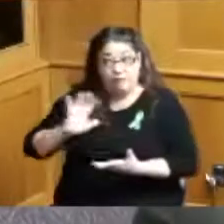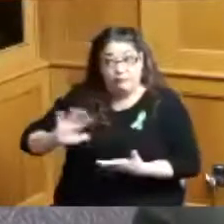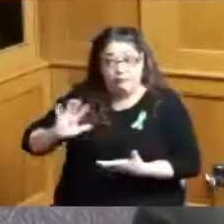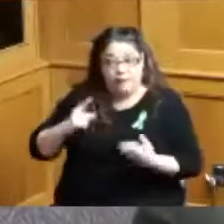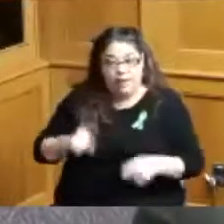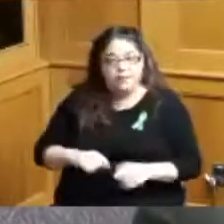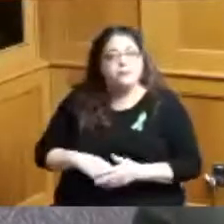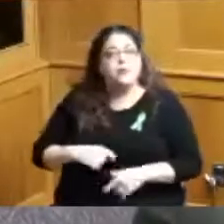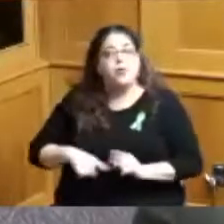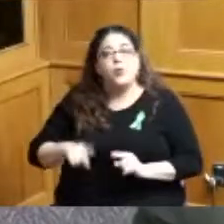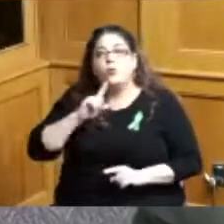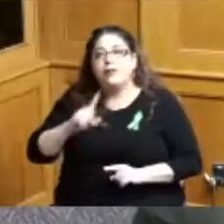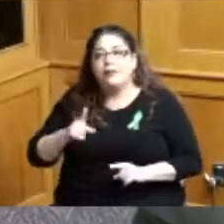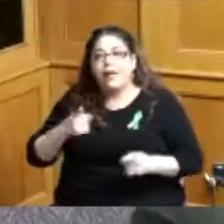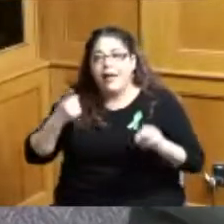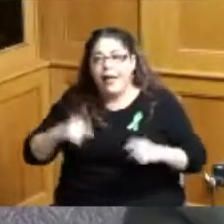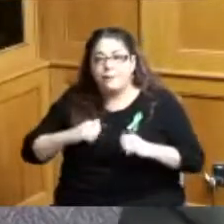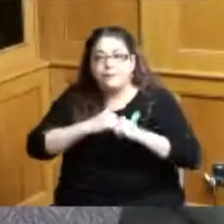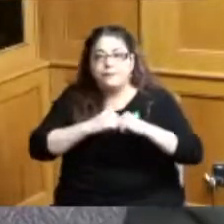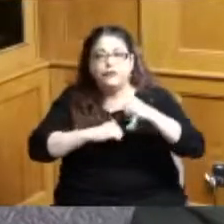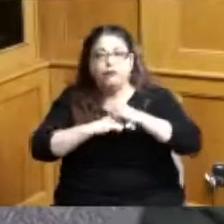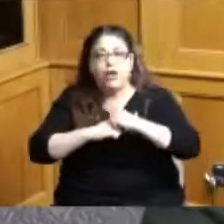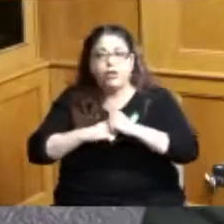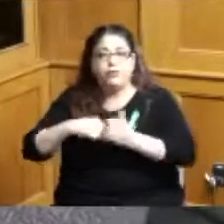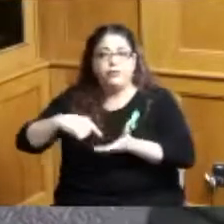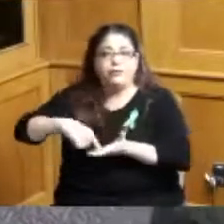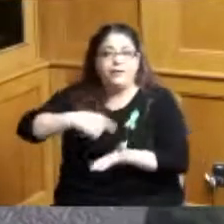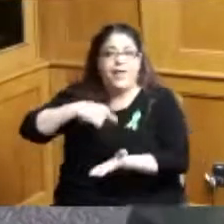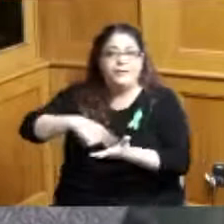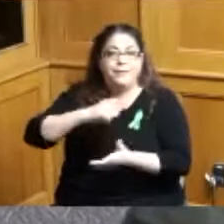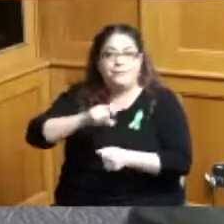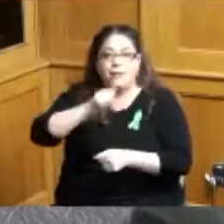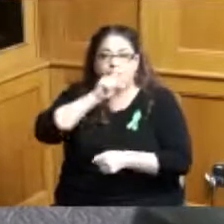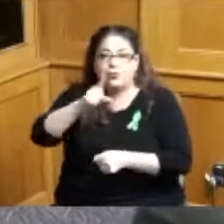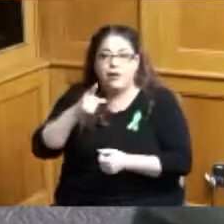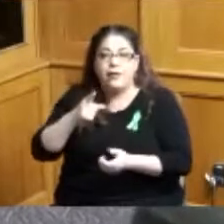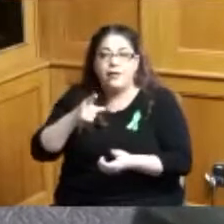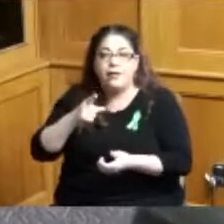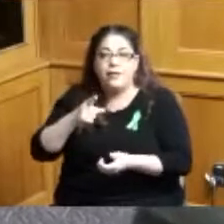but there they've structured this in a way to make sure that the money goes to where the problem is